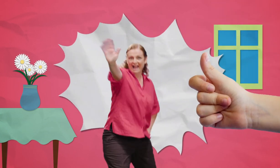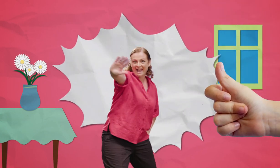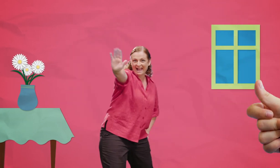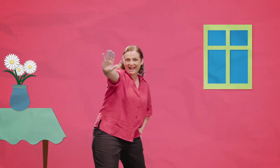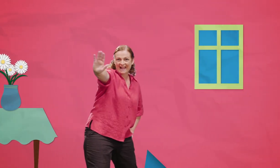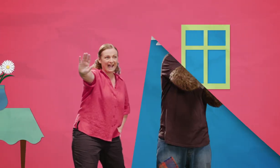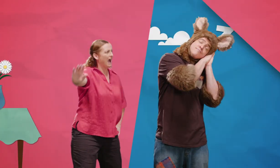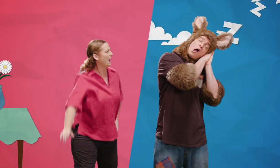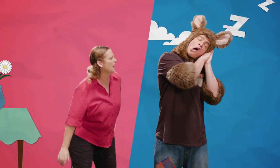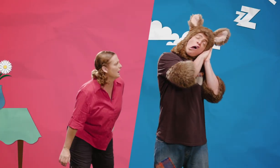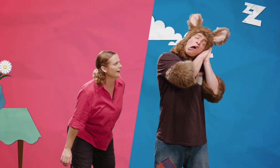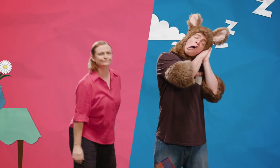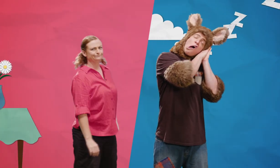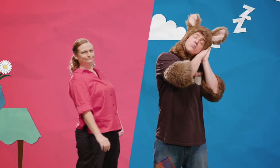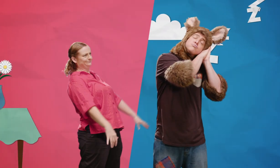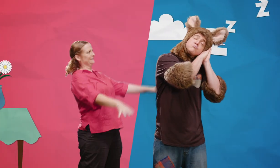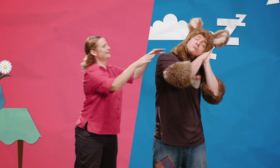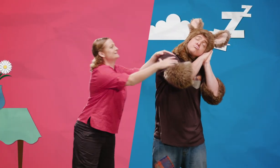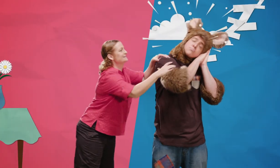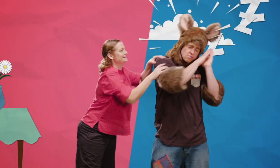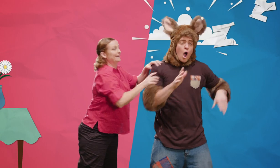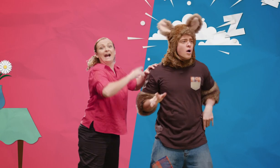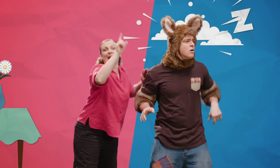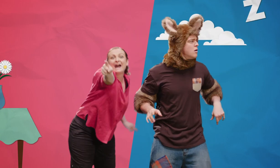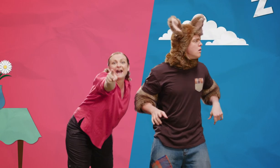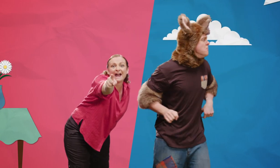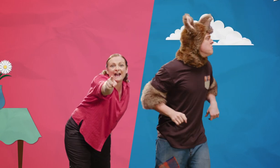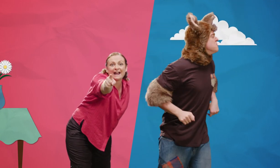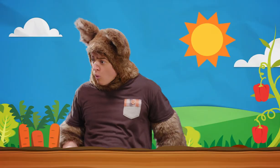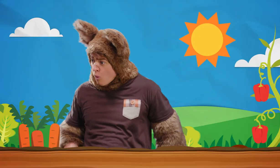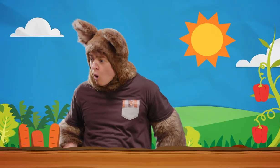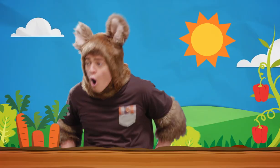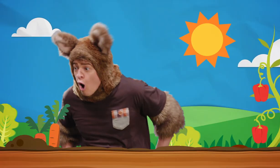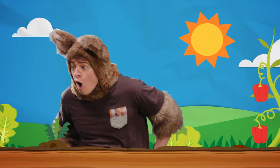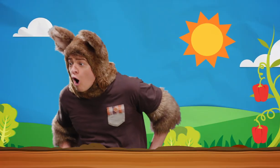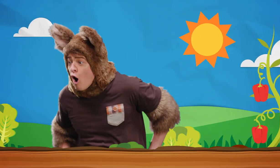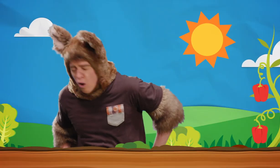Hello (SNORES) Huh? Look! Oh!